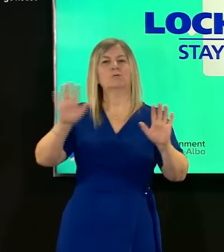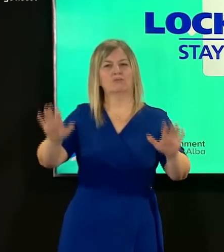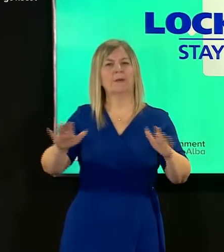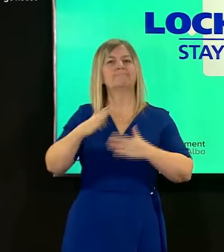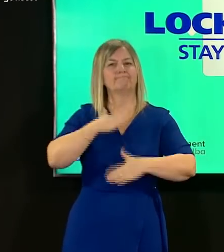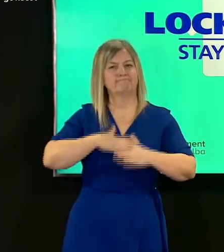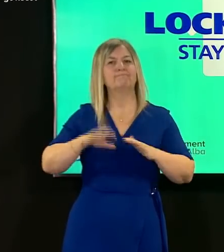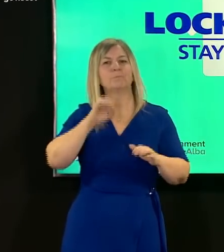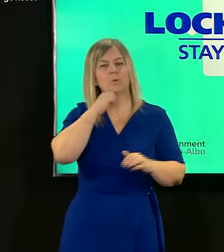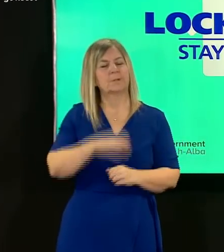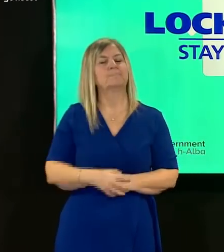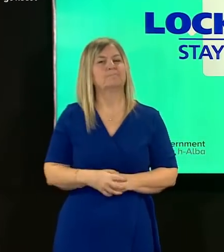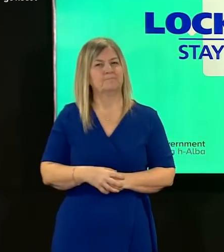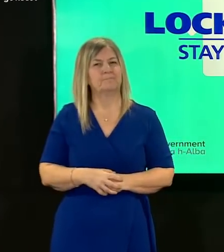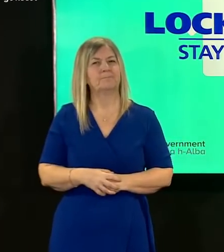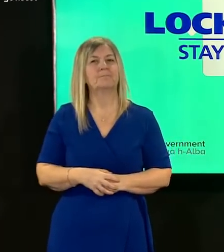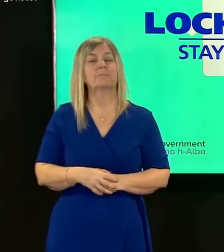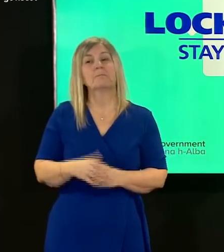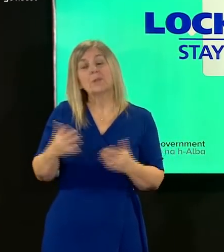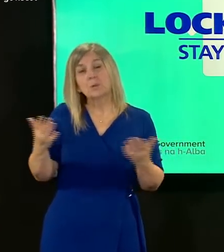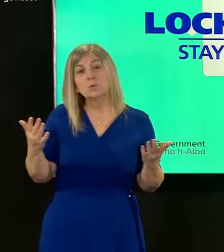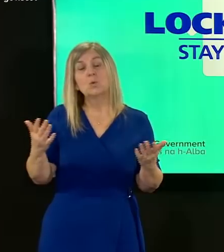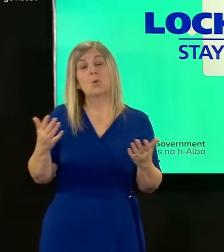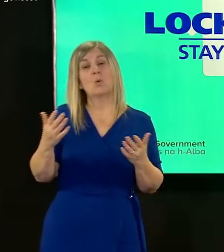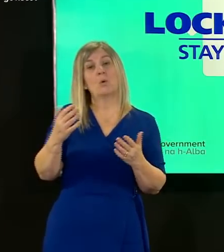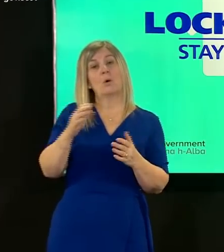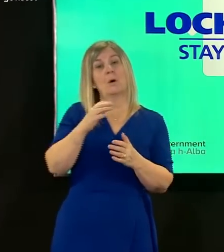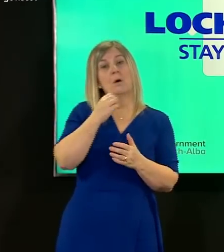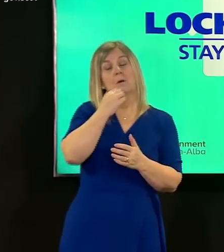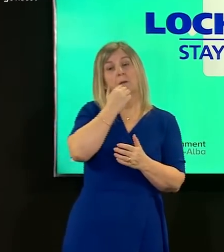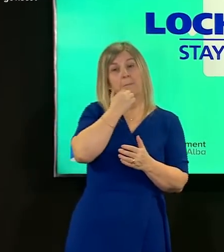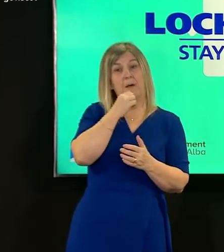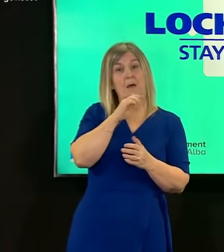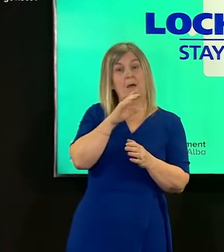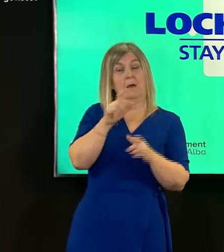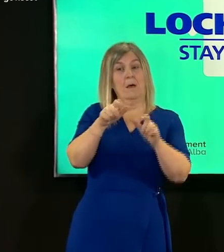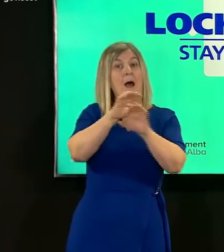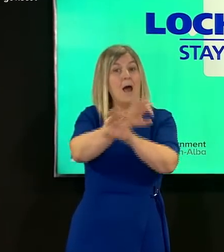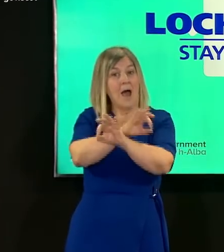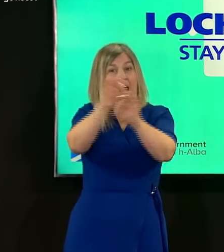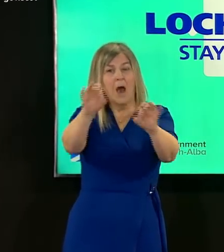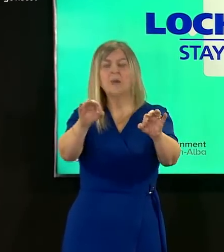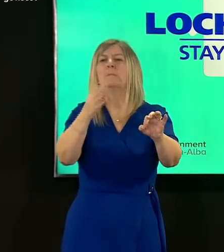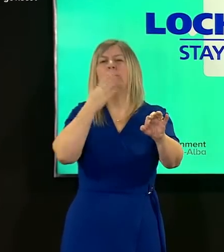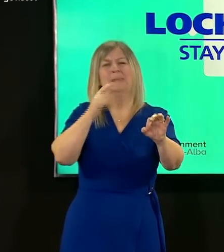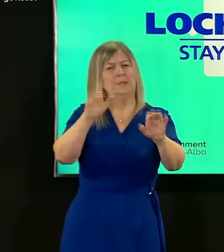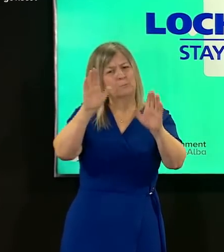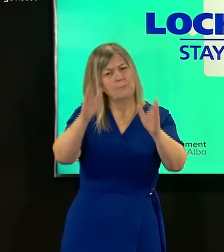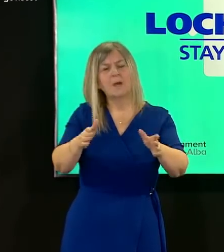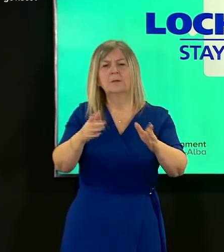numbers who may be asked to self-isolate will it is possible that uh whatever they are right now